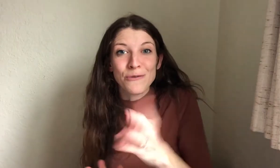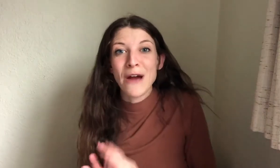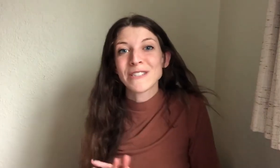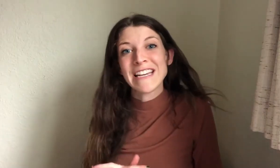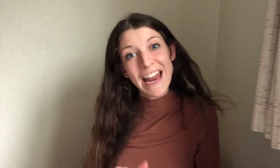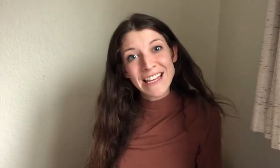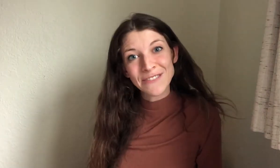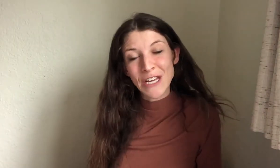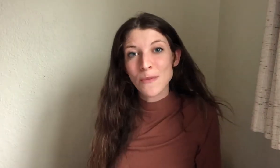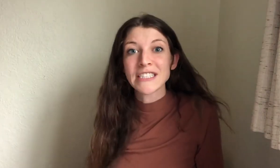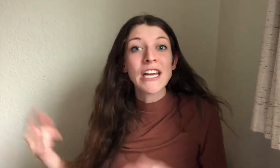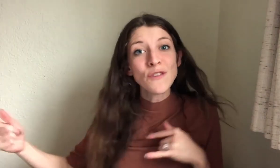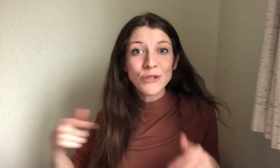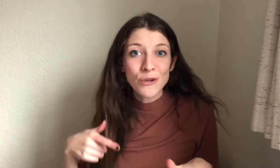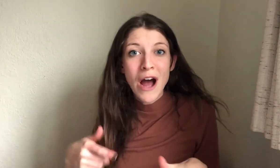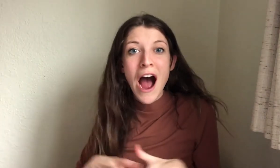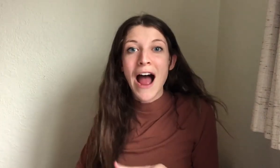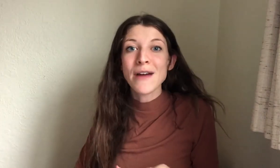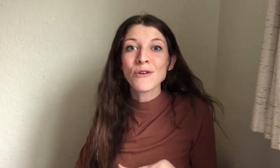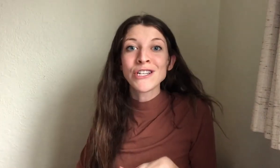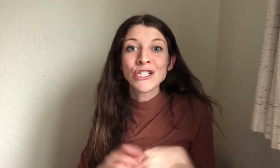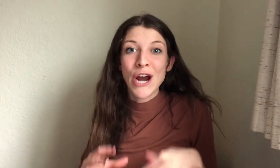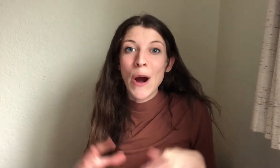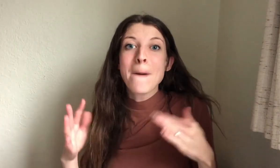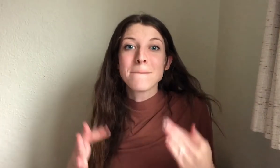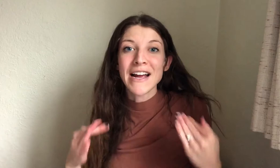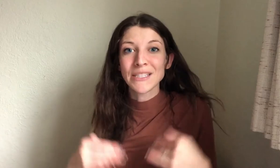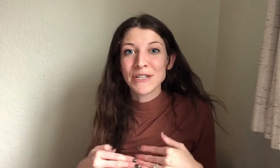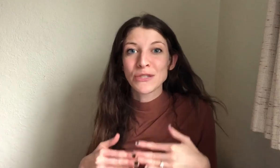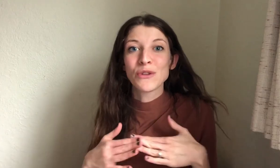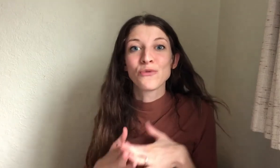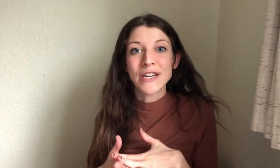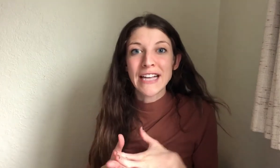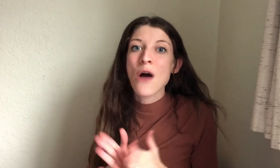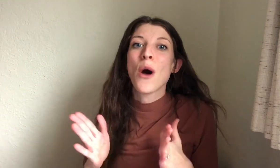around to the end of this video because if you do, I am going to share my experience with ReSound